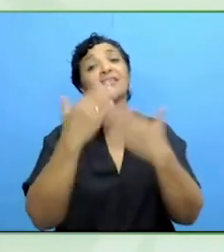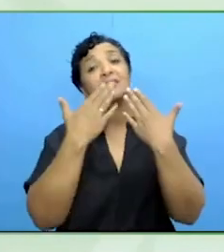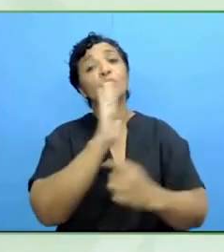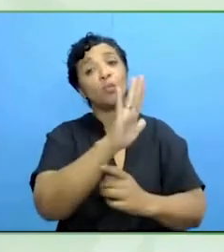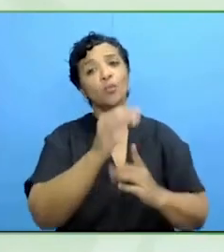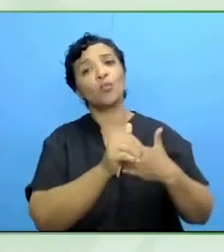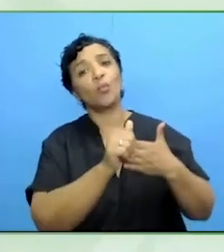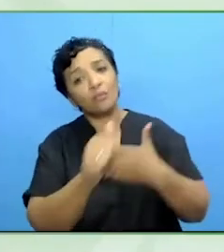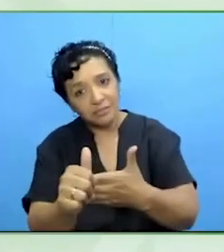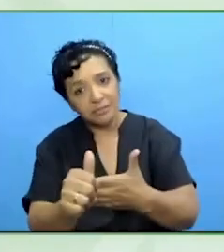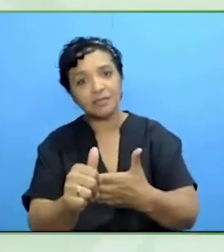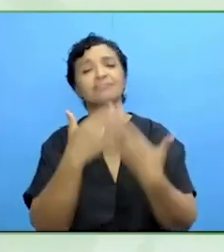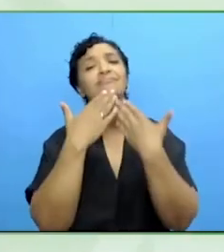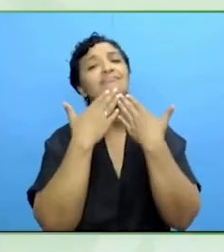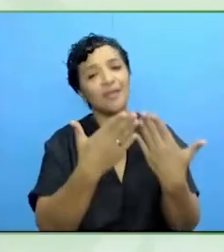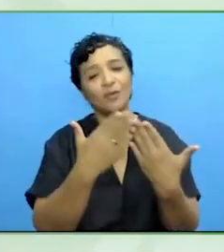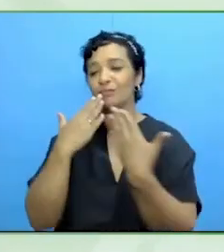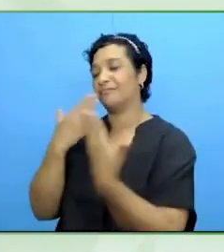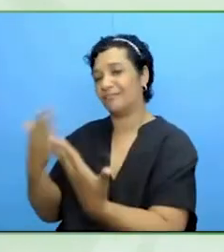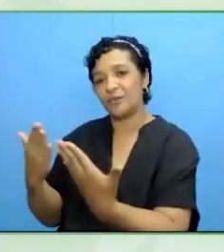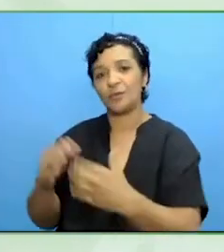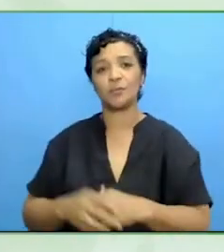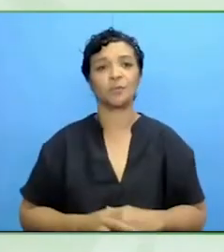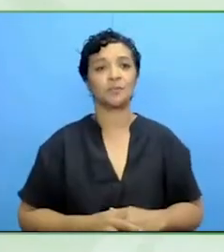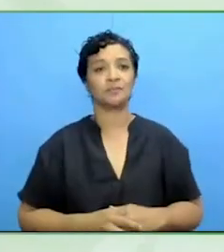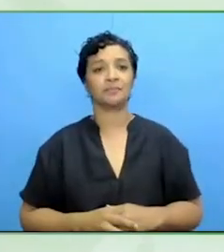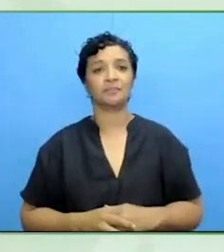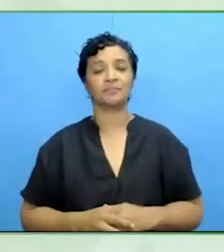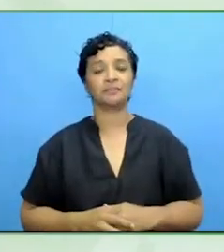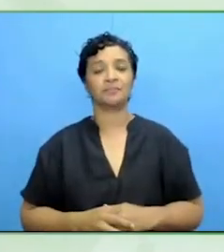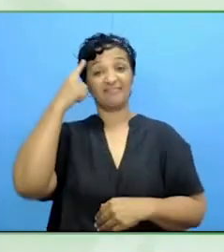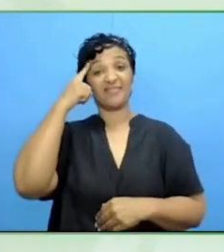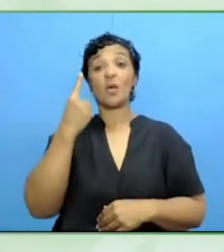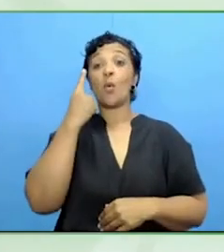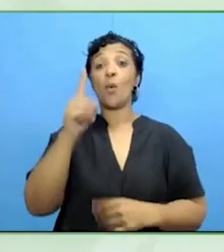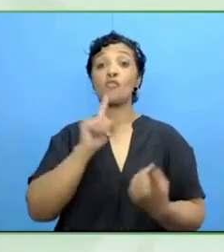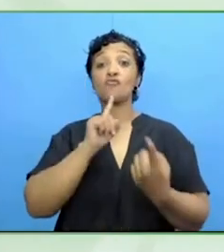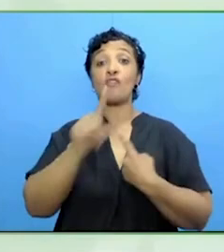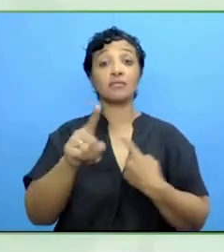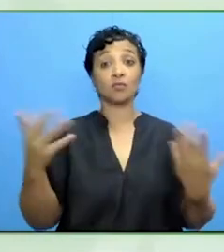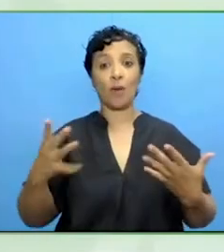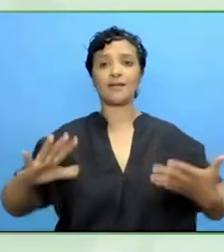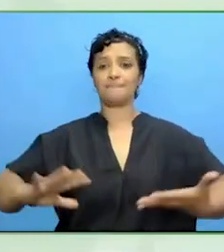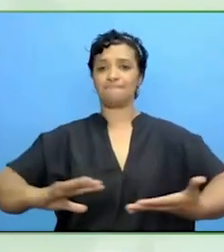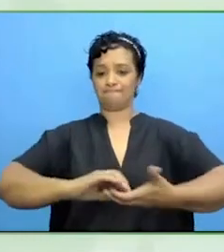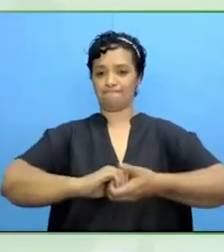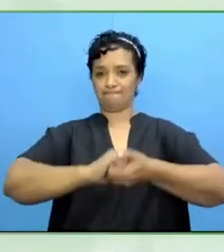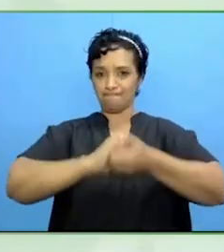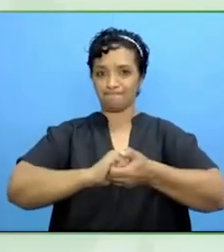I think there is only one answer, cooperation. Cooperation. Thank you so much. Thank you.